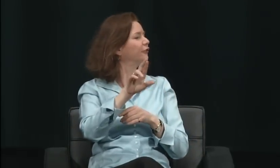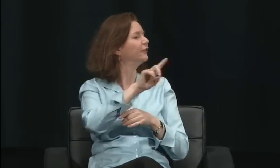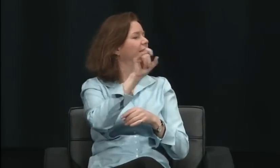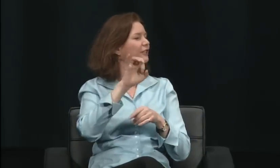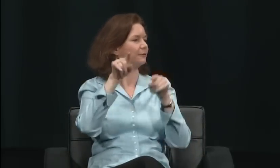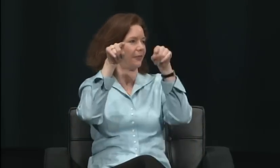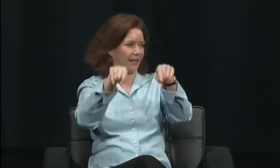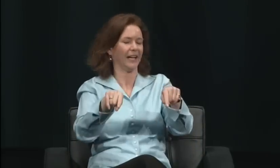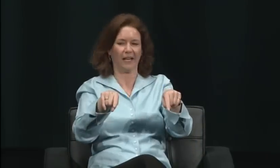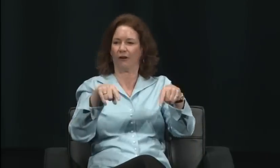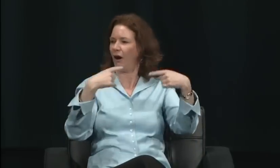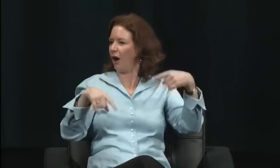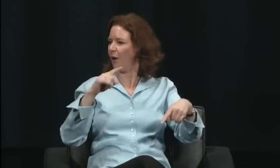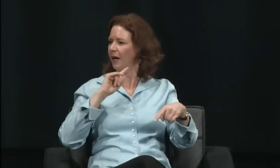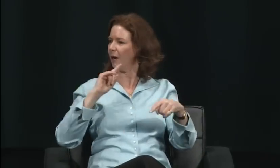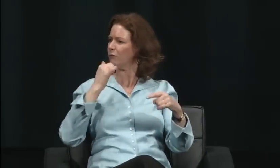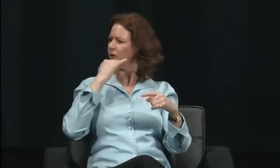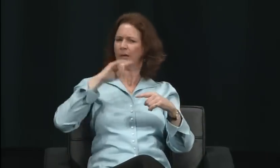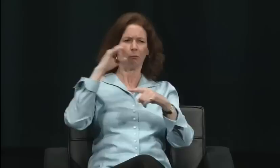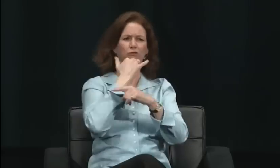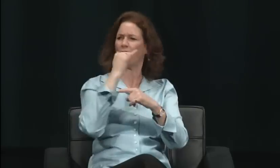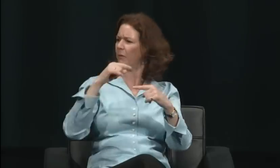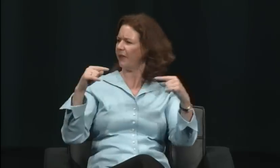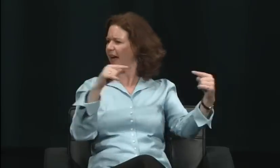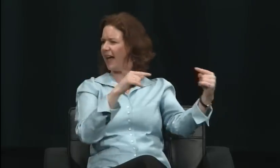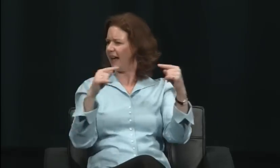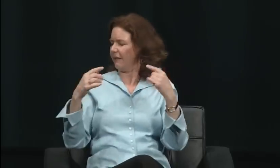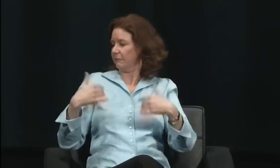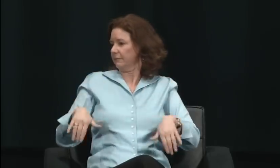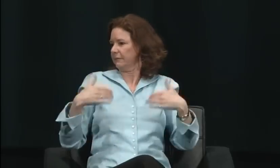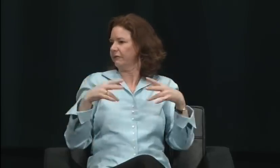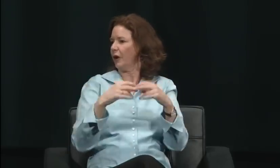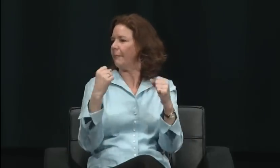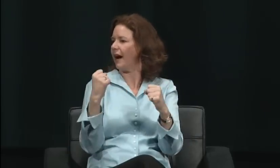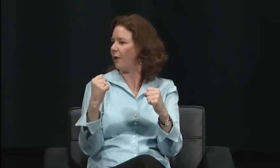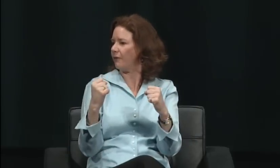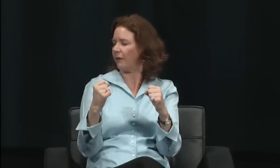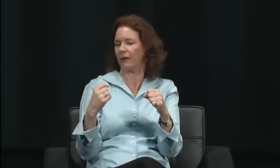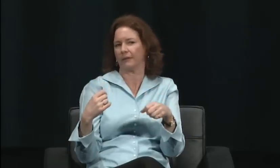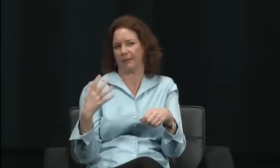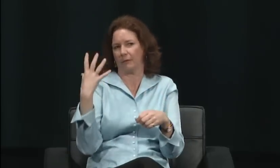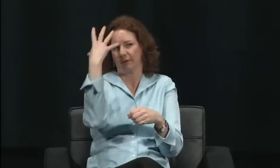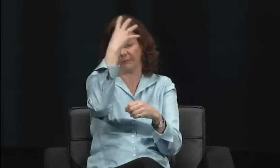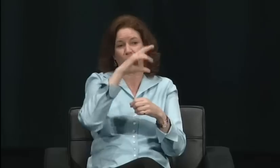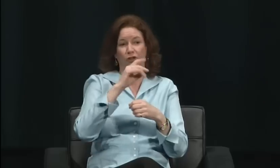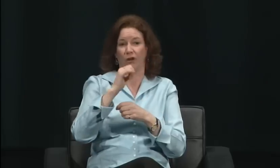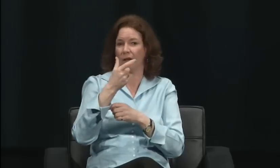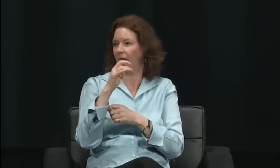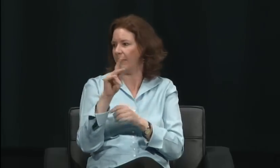We had meetings in the conference room in my area. I was providing copies of paperwork that everyone needed,